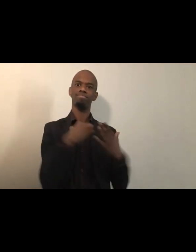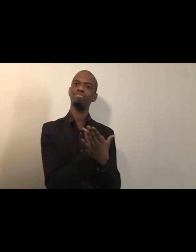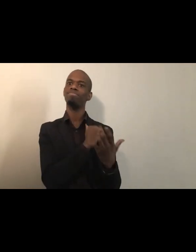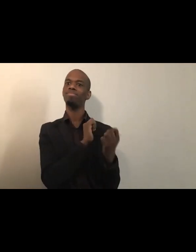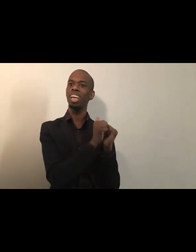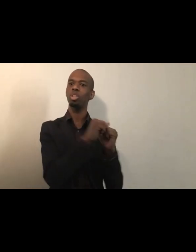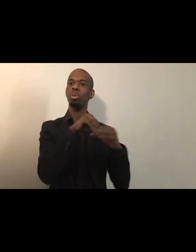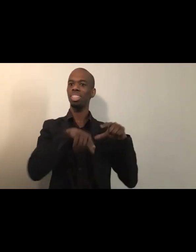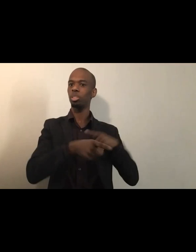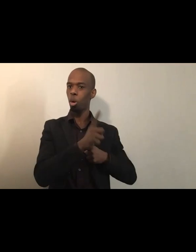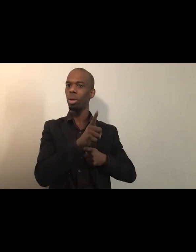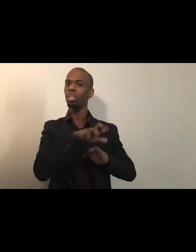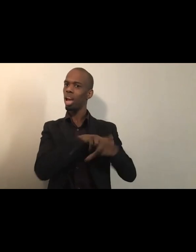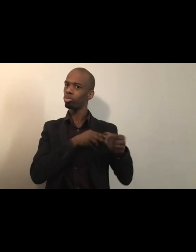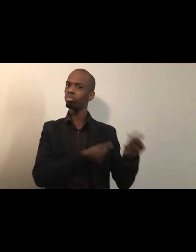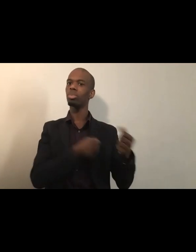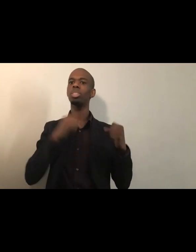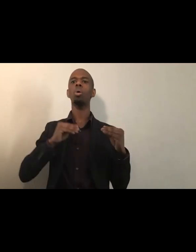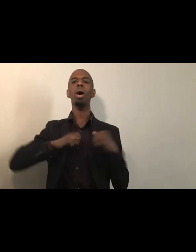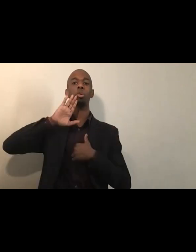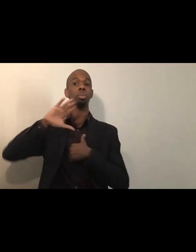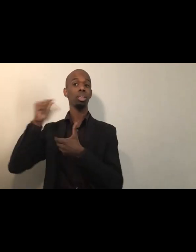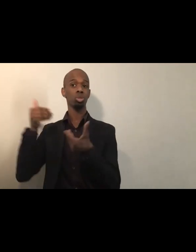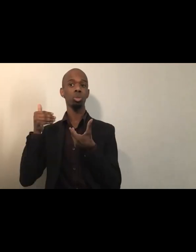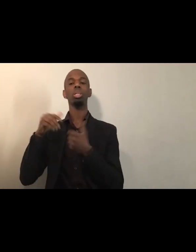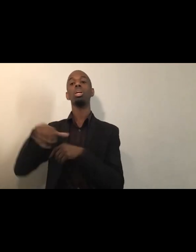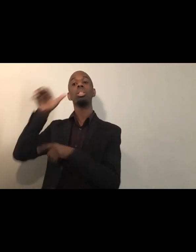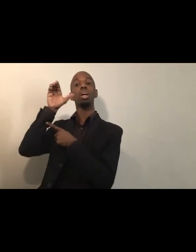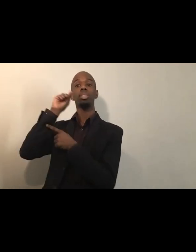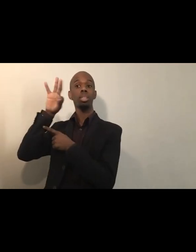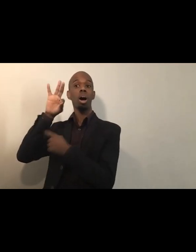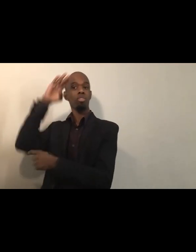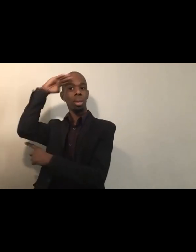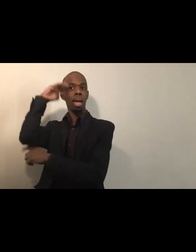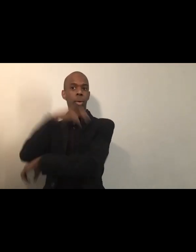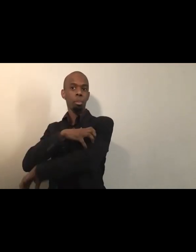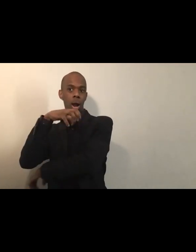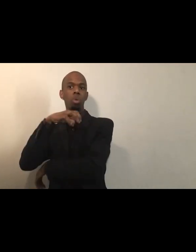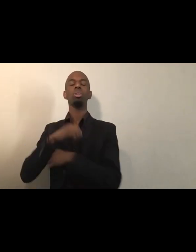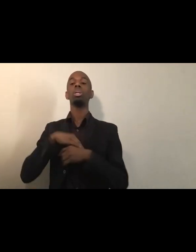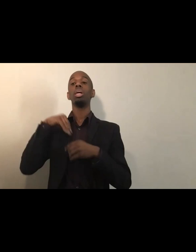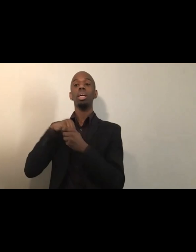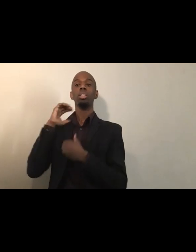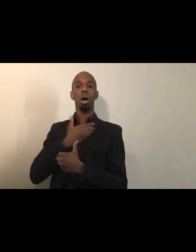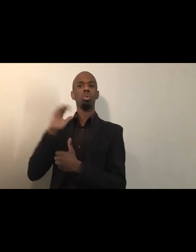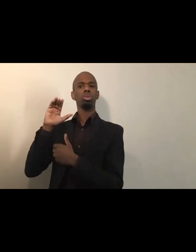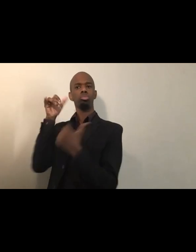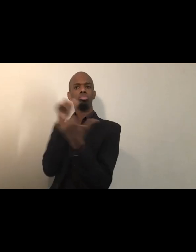and introducing the concepts of Black Power. There is a syllabus that will have suggested readings, for you all.